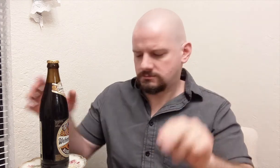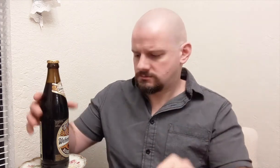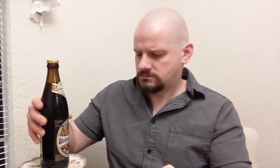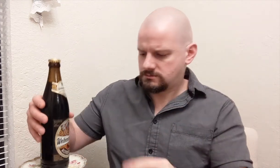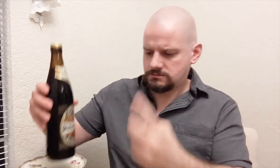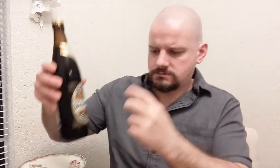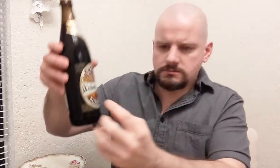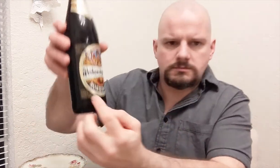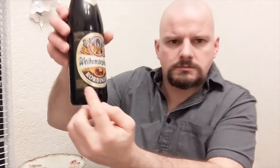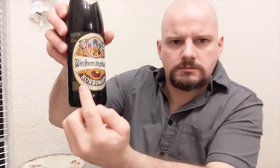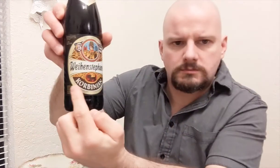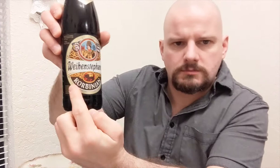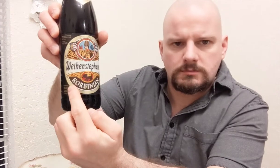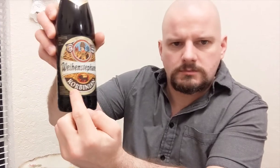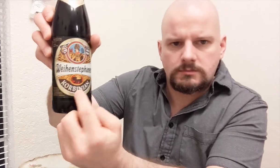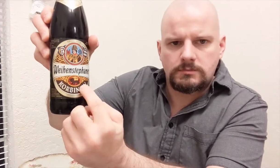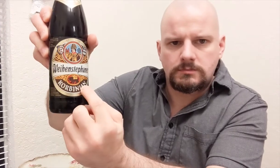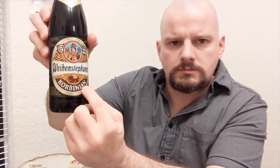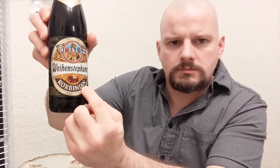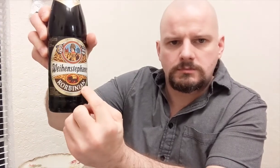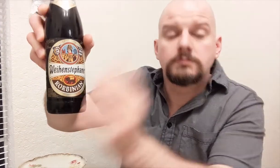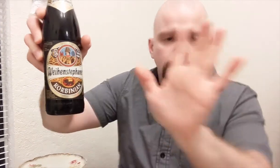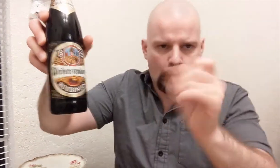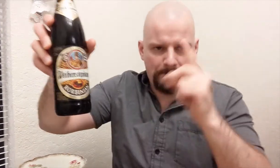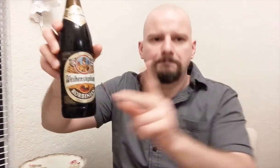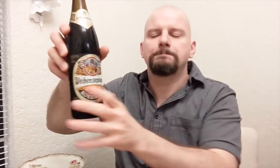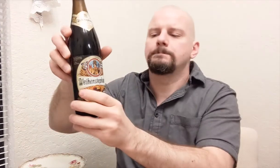Look. Allright...